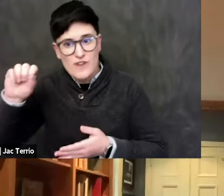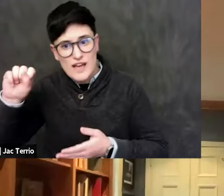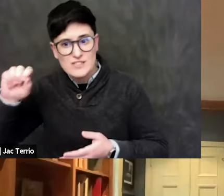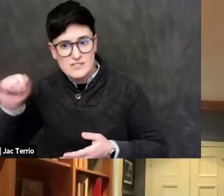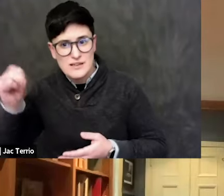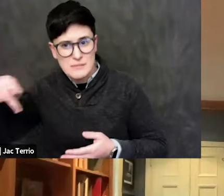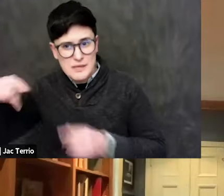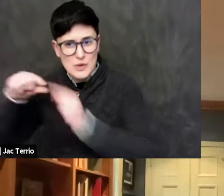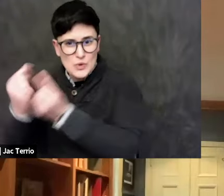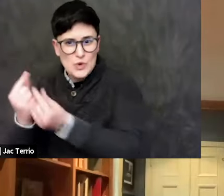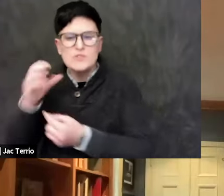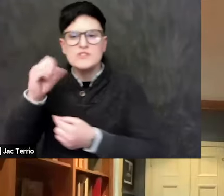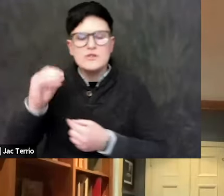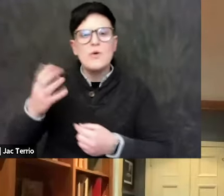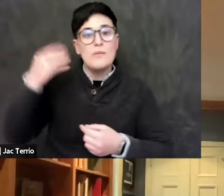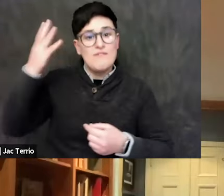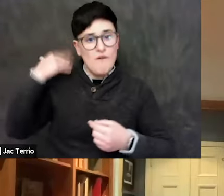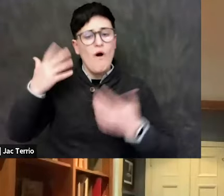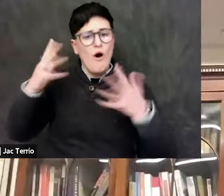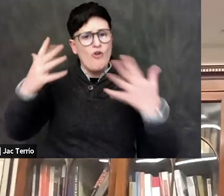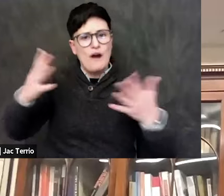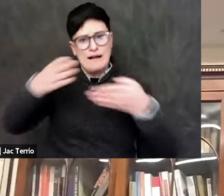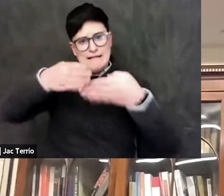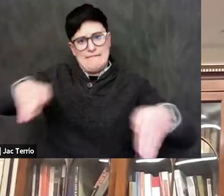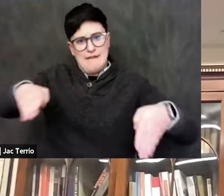but it's become on steroids now on the campus.